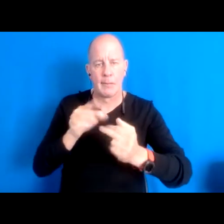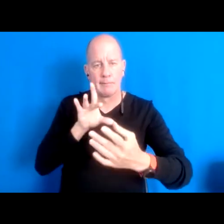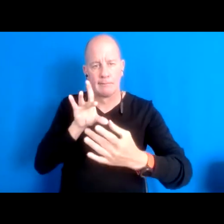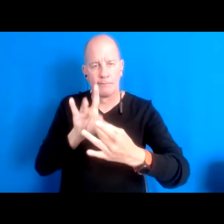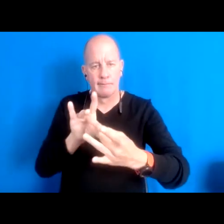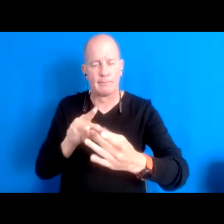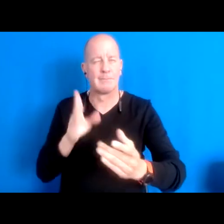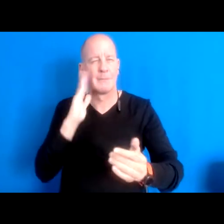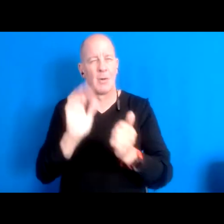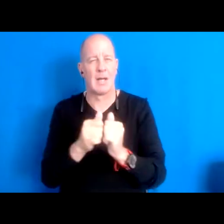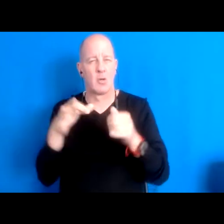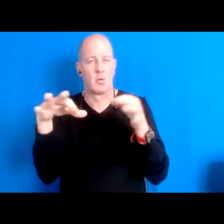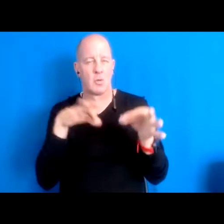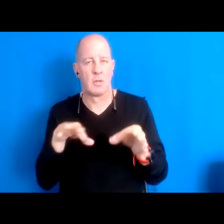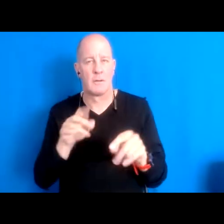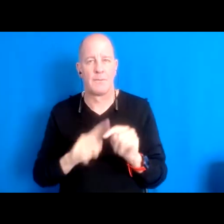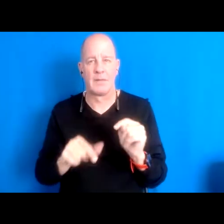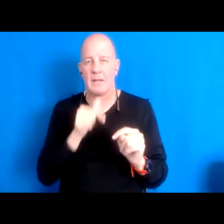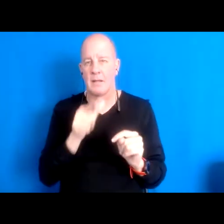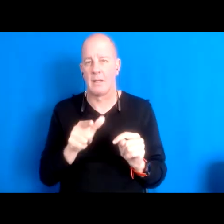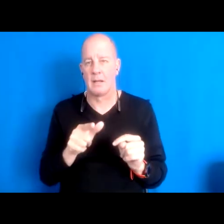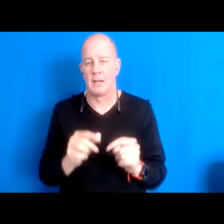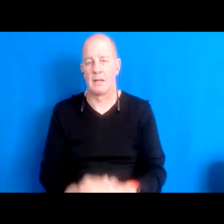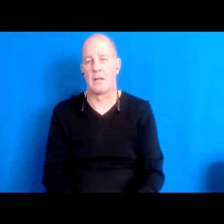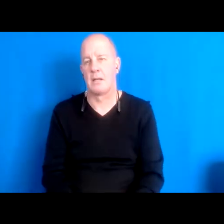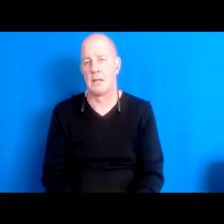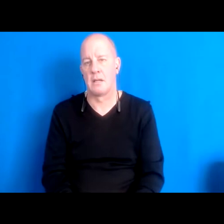it's it's not really worth anything of it they said its last thousand years like the